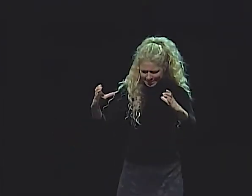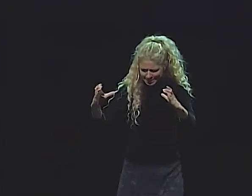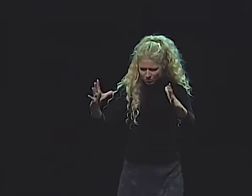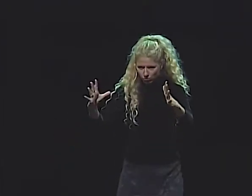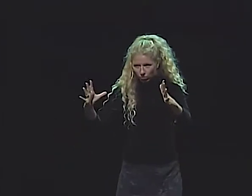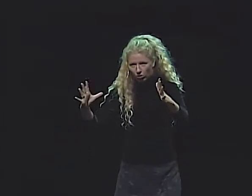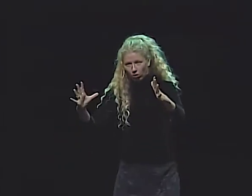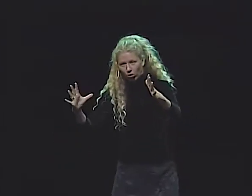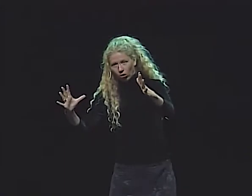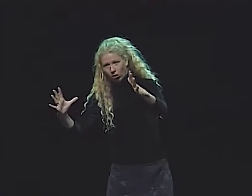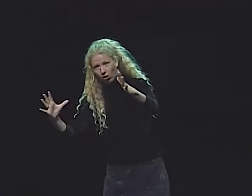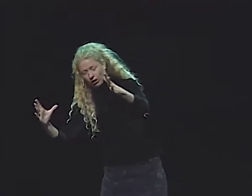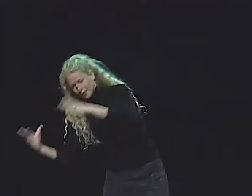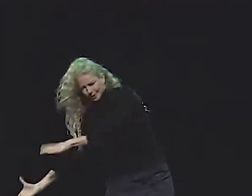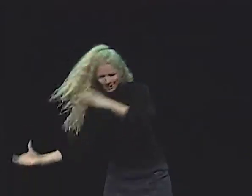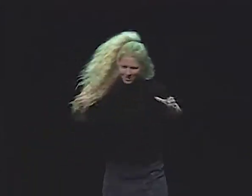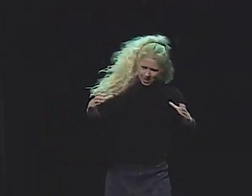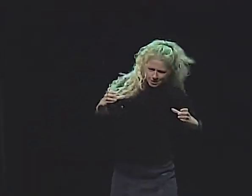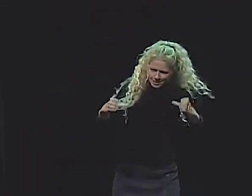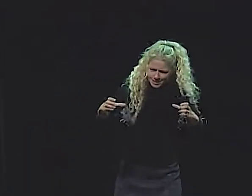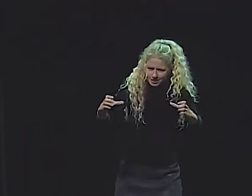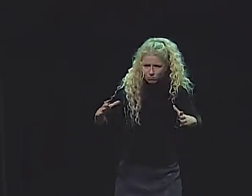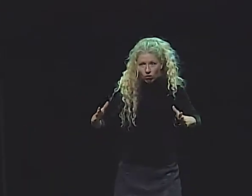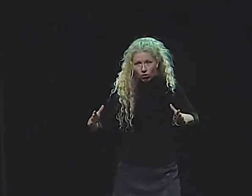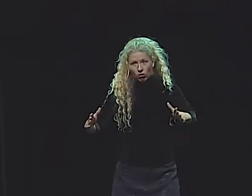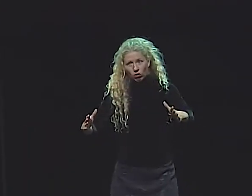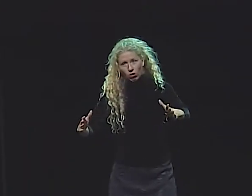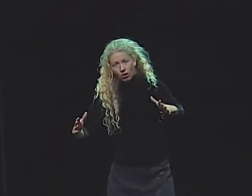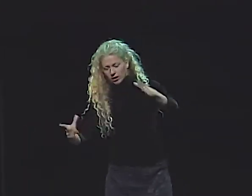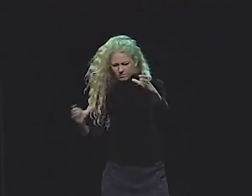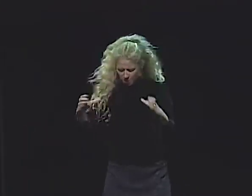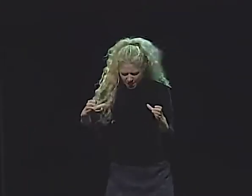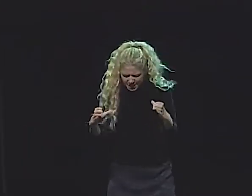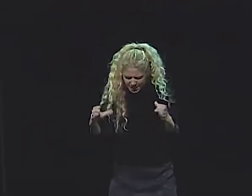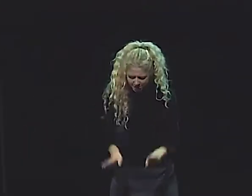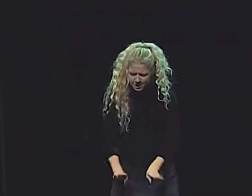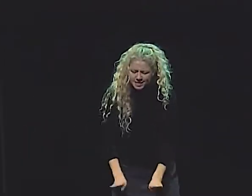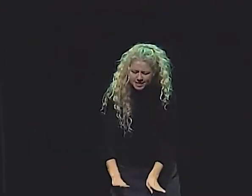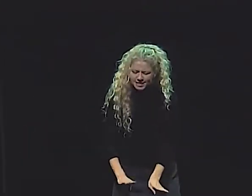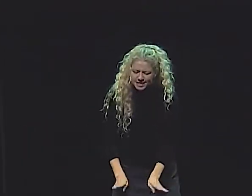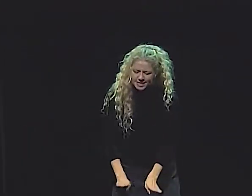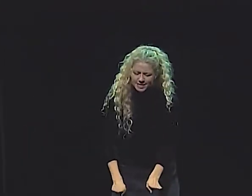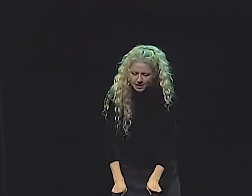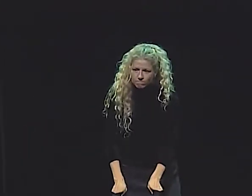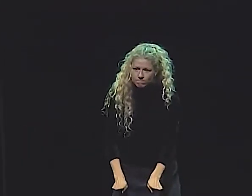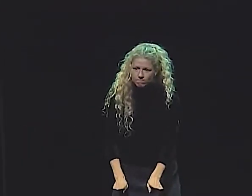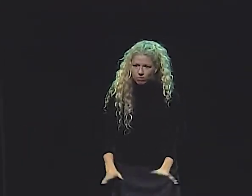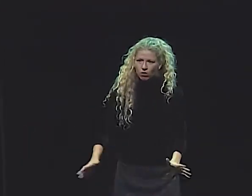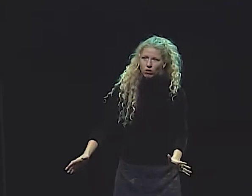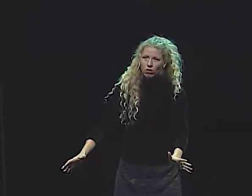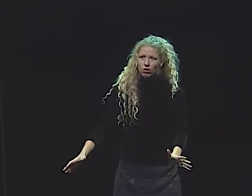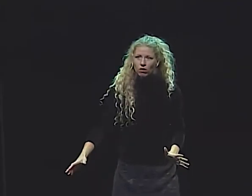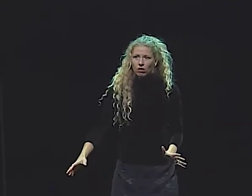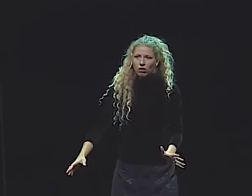AND THEN WITH HER TOOLBOX, SHE MADE HER WAY ACROSS THOSE BUMPY CLOUDS, ALMOST DROPPING IT ALL THE TIME,